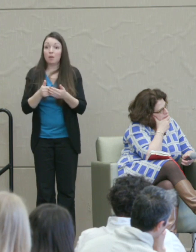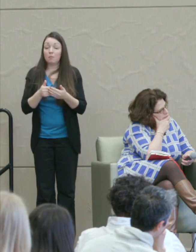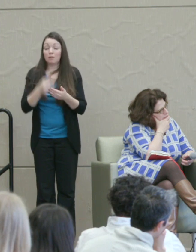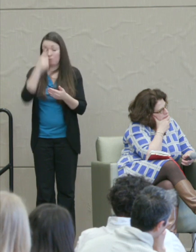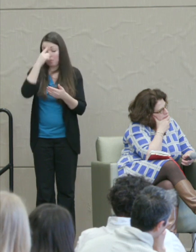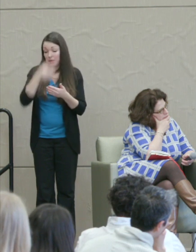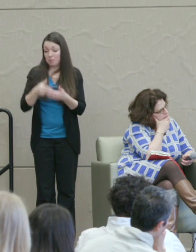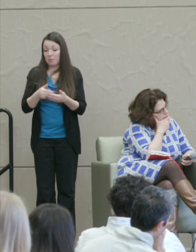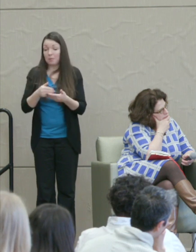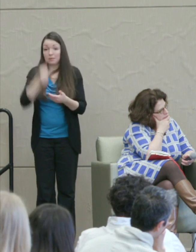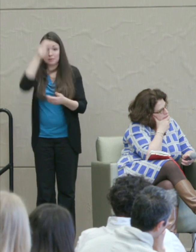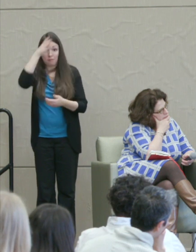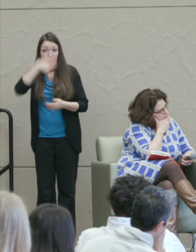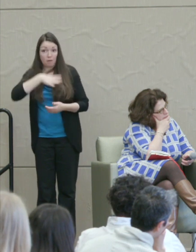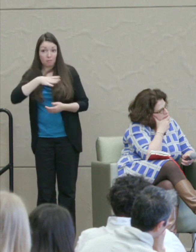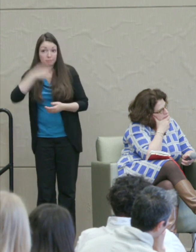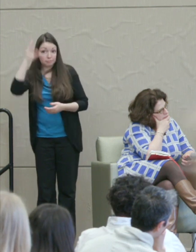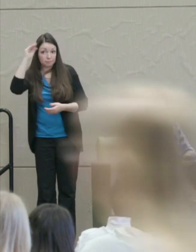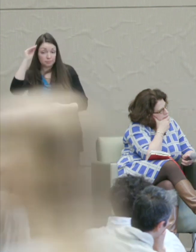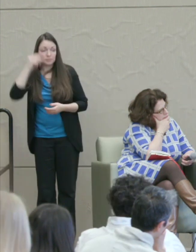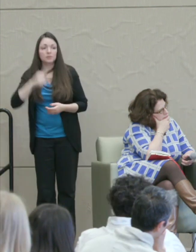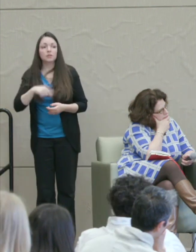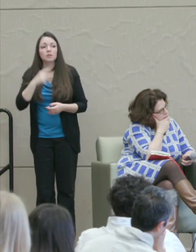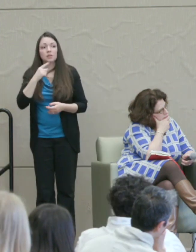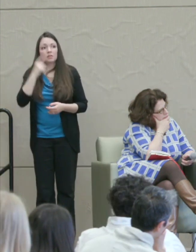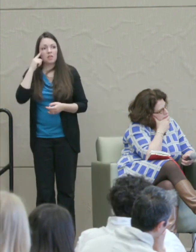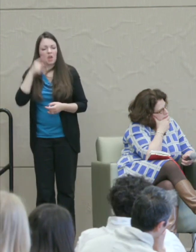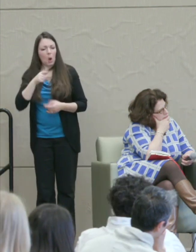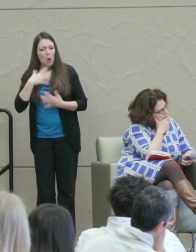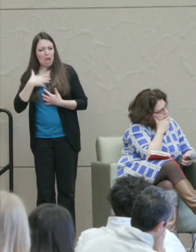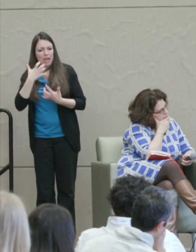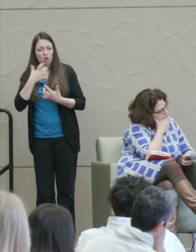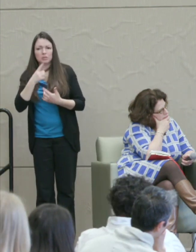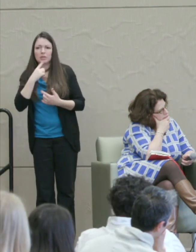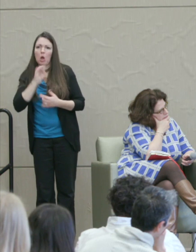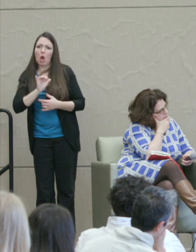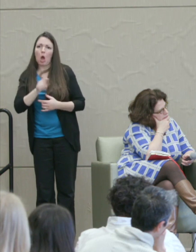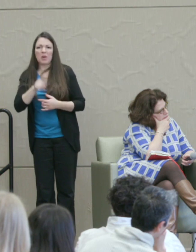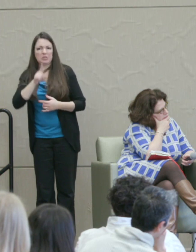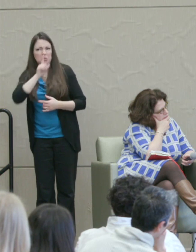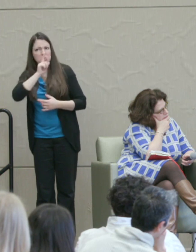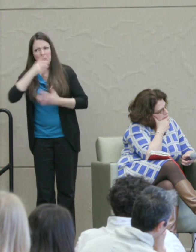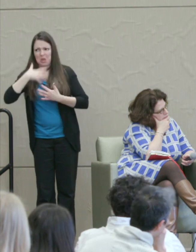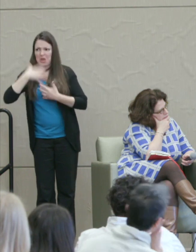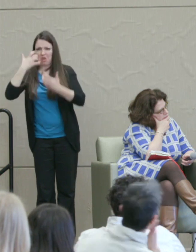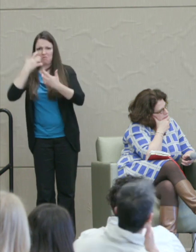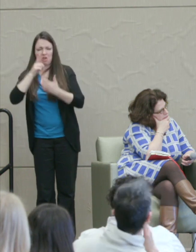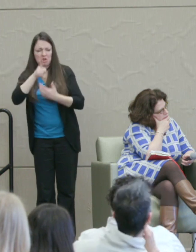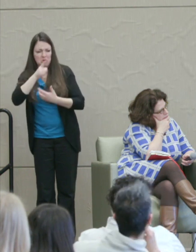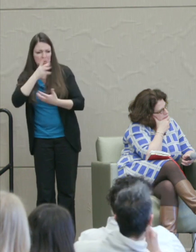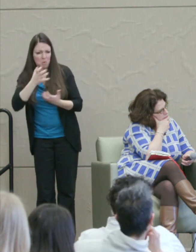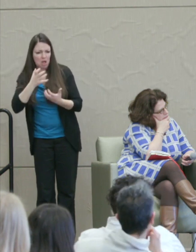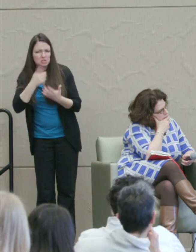They tend to label the emotion as anger and think of it as good. “Oh, he's really angry. He wants to get want he wants.”